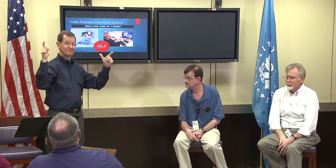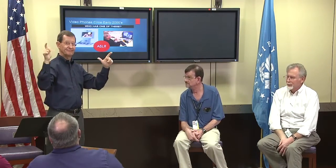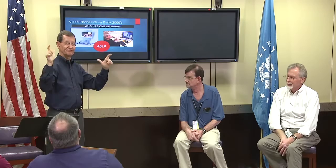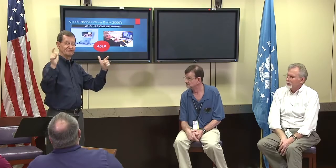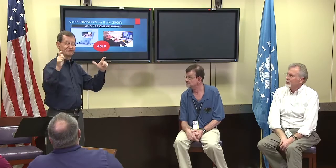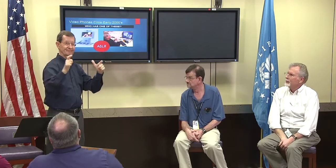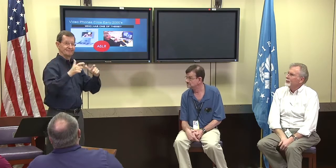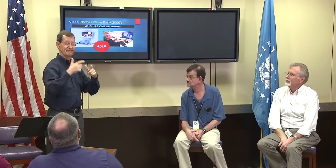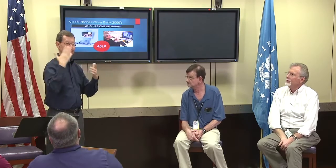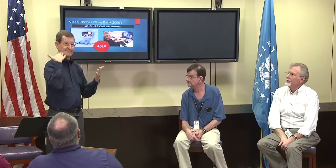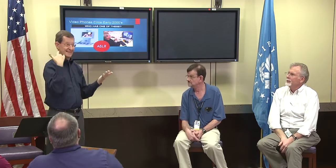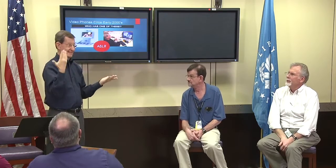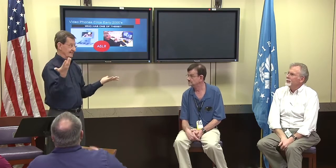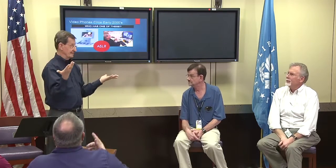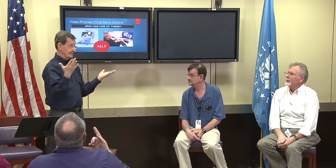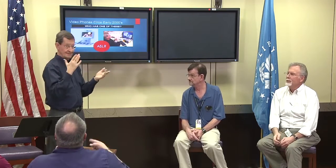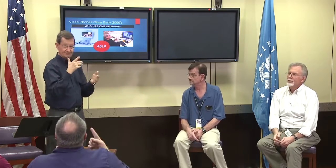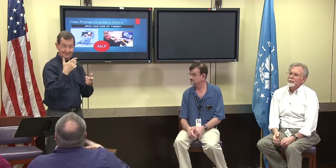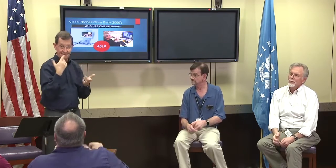The number of deaf clubs,